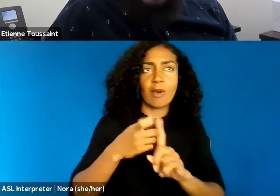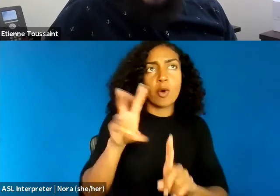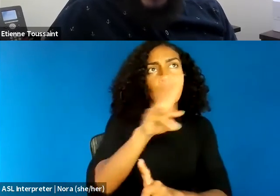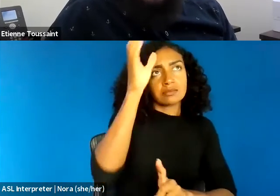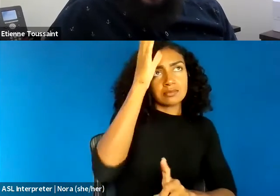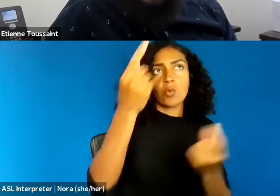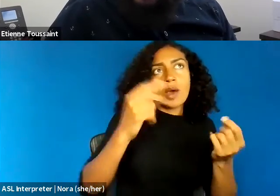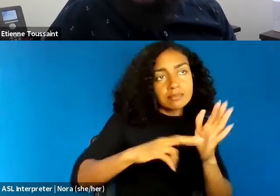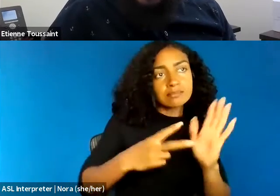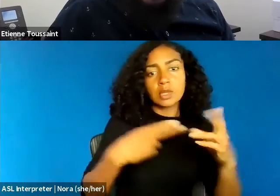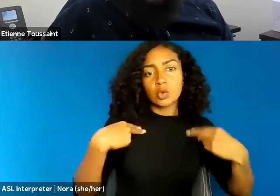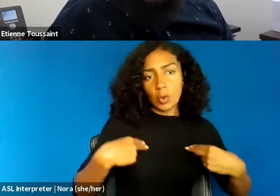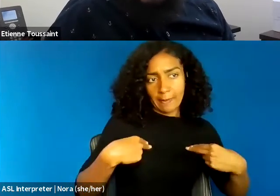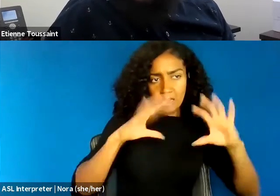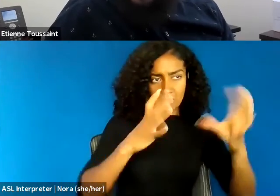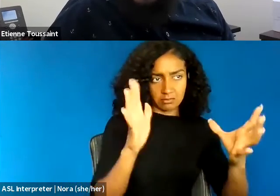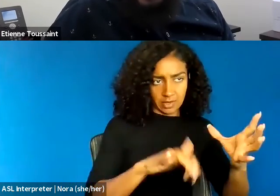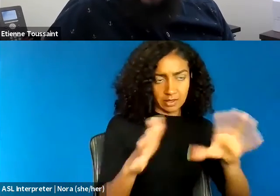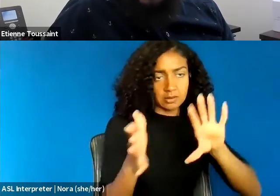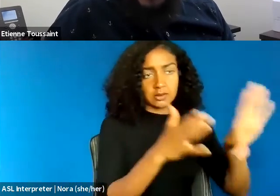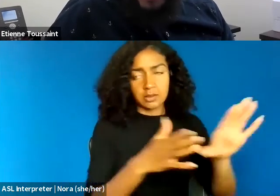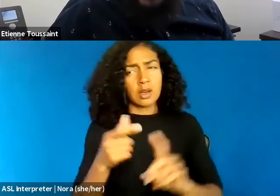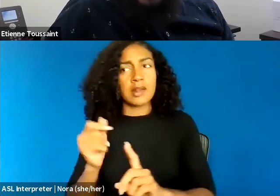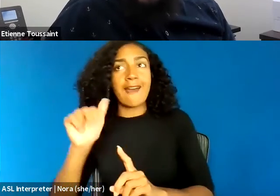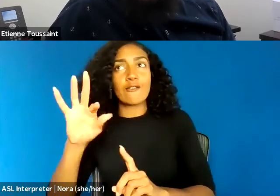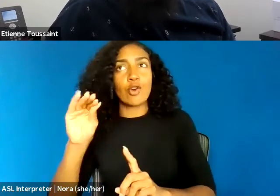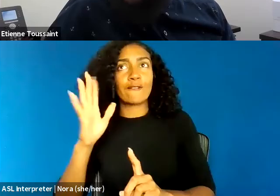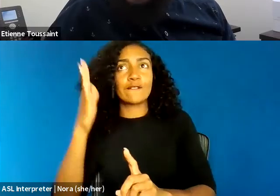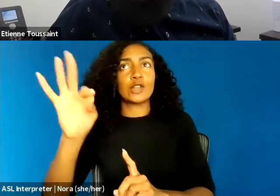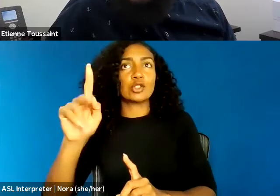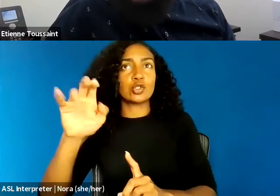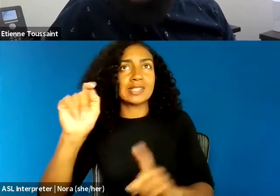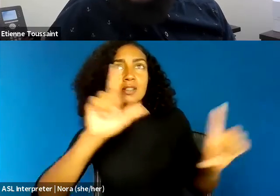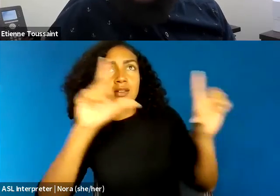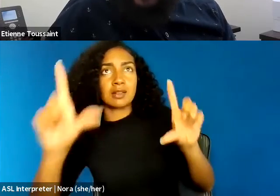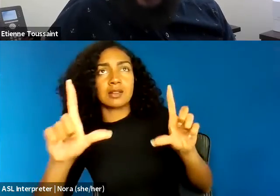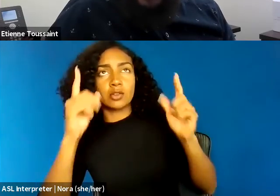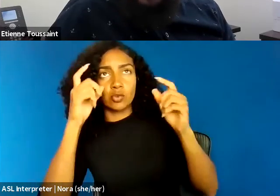then in an Afrofuturist discourse about liberty we must ask, what does it mean to be free?